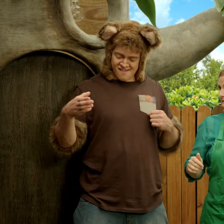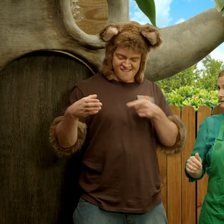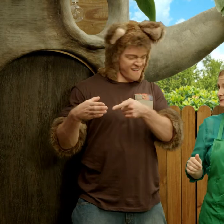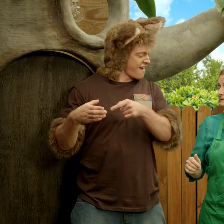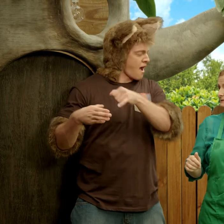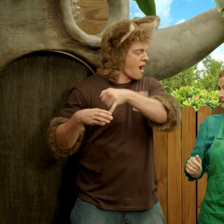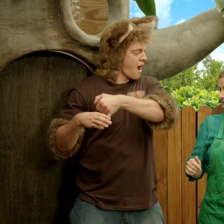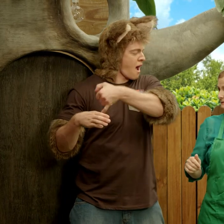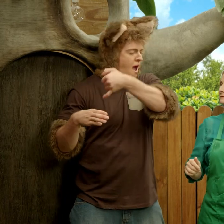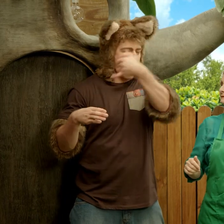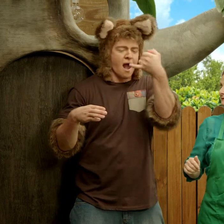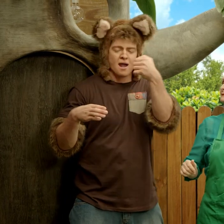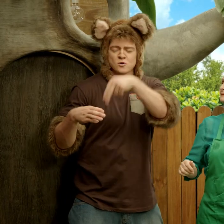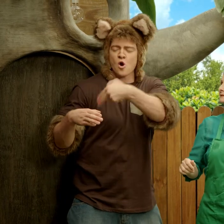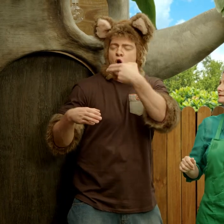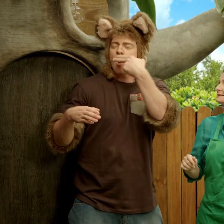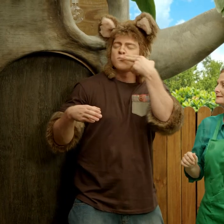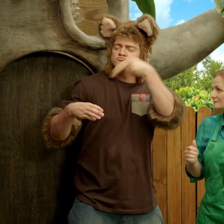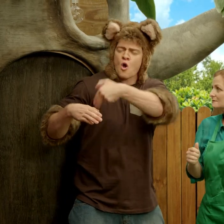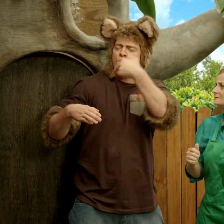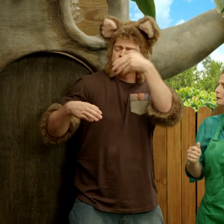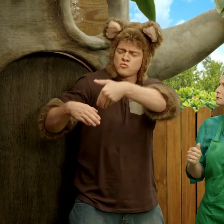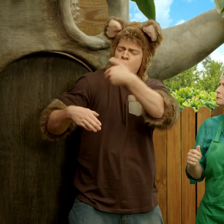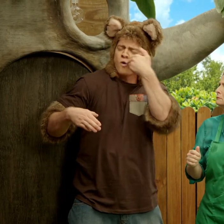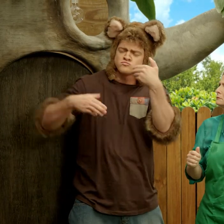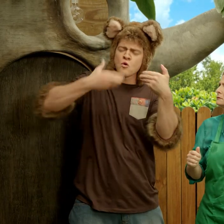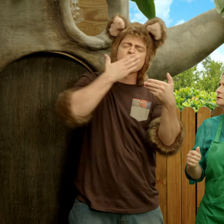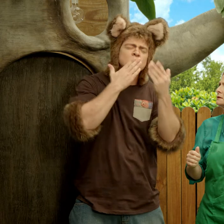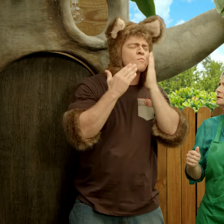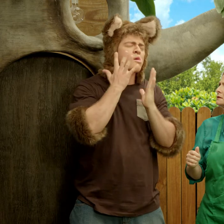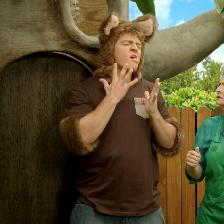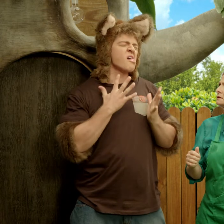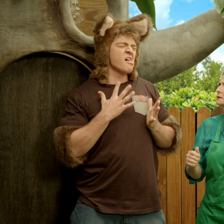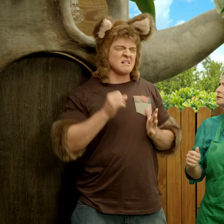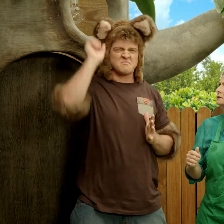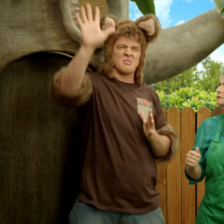I got a jar of honey and I was eating it and I got it all over me